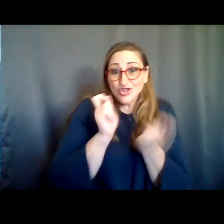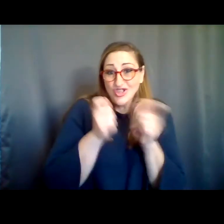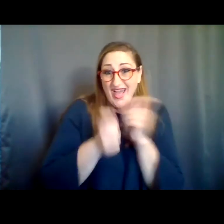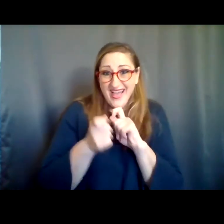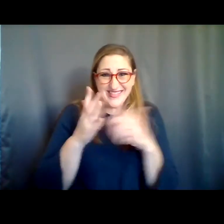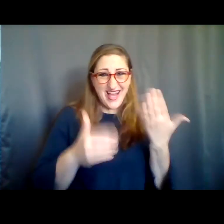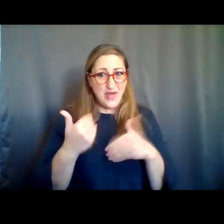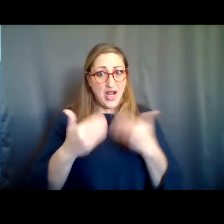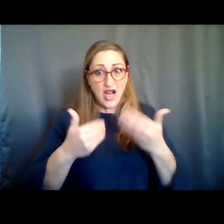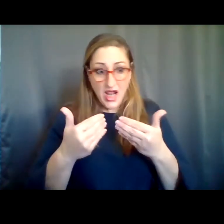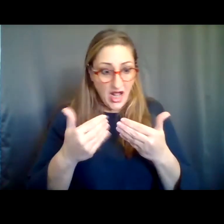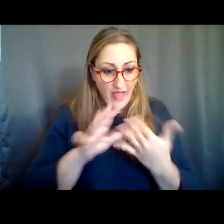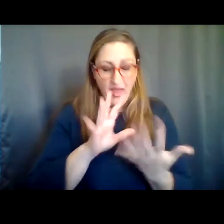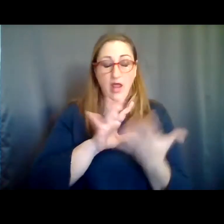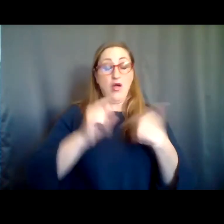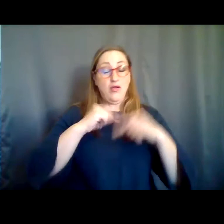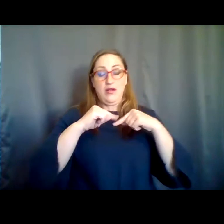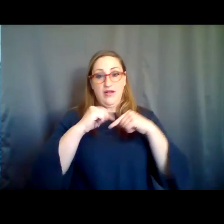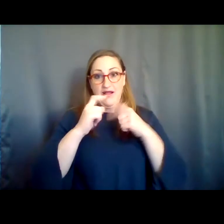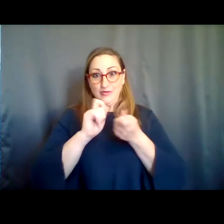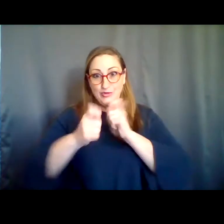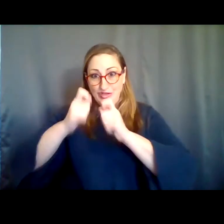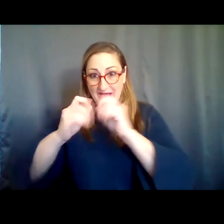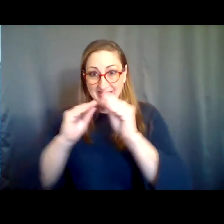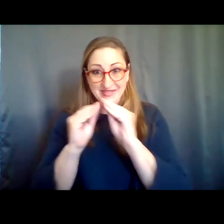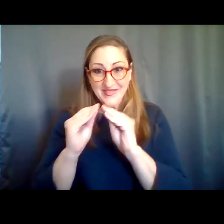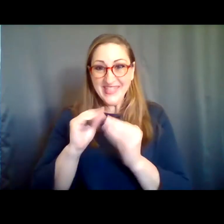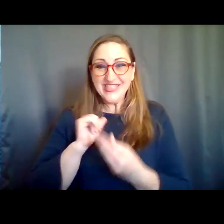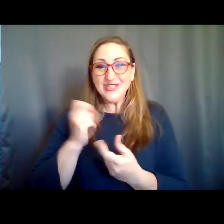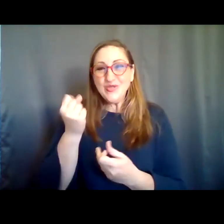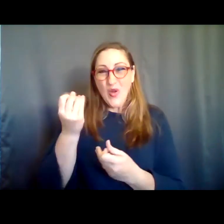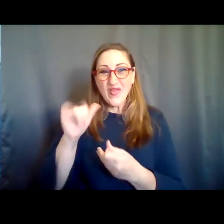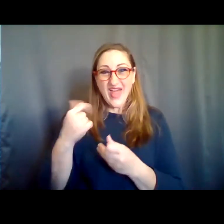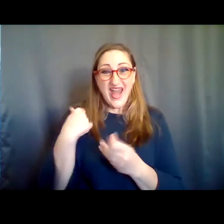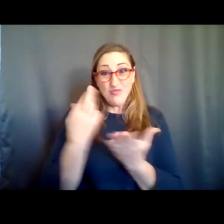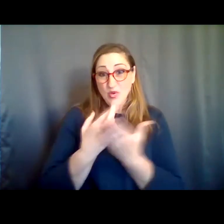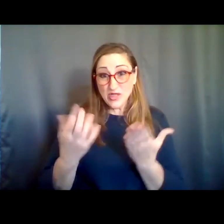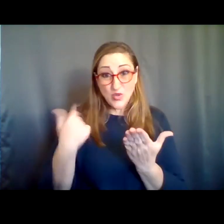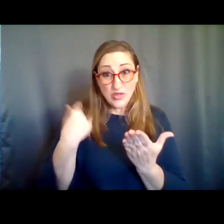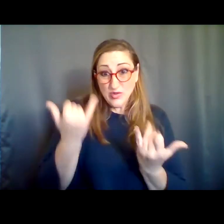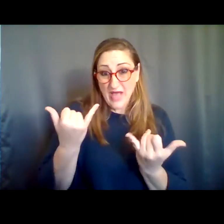course correction and learning along the way . But I hope that I can be a resource to you today